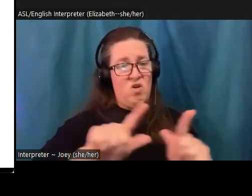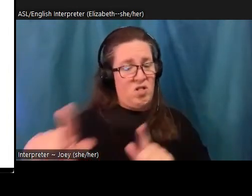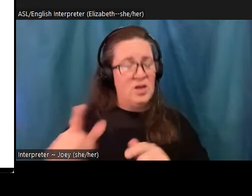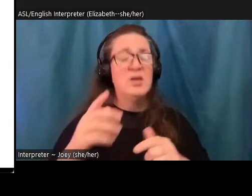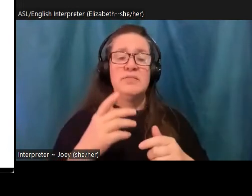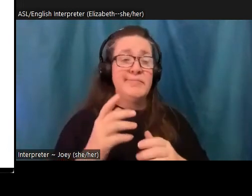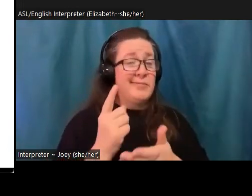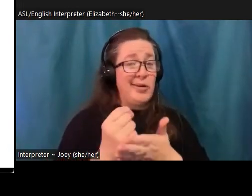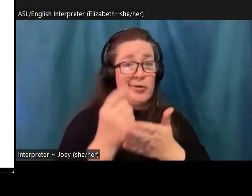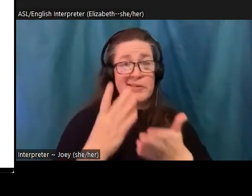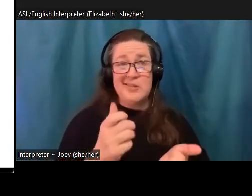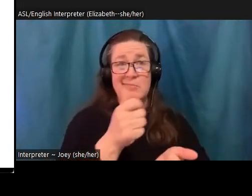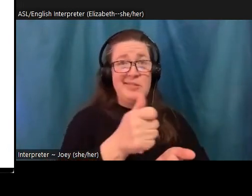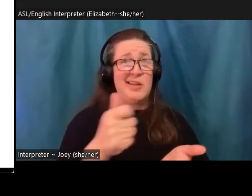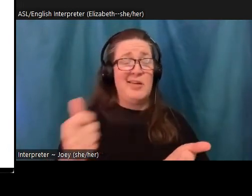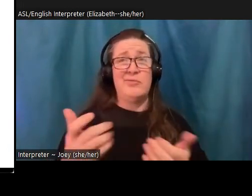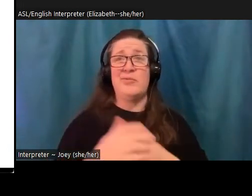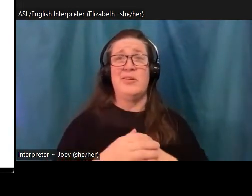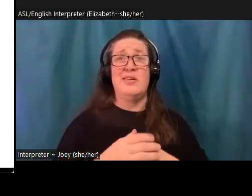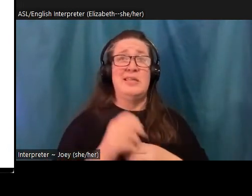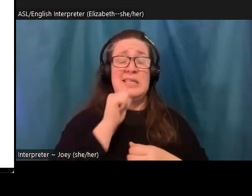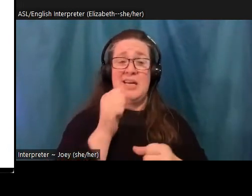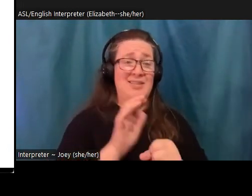themselves are saying, there are not enough of us, we need